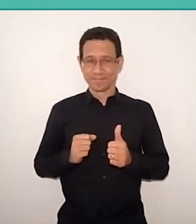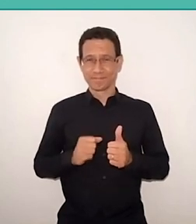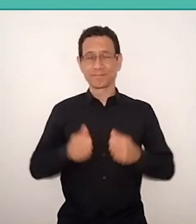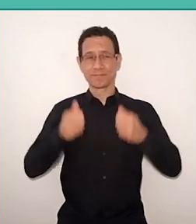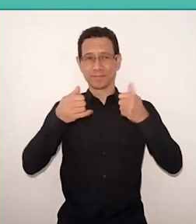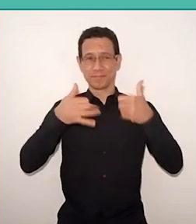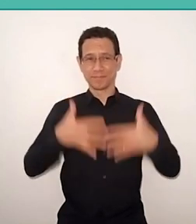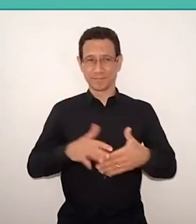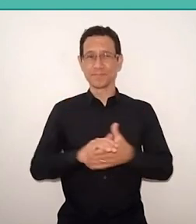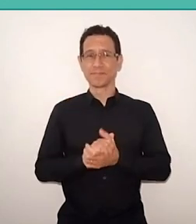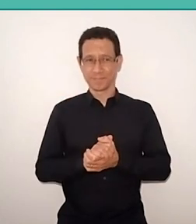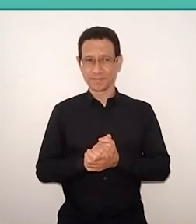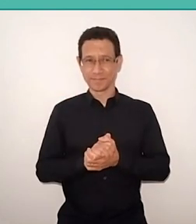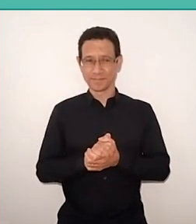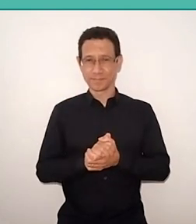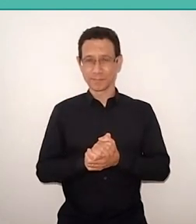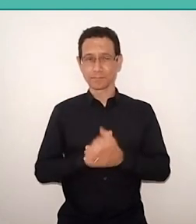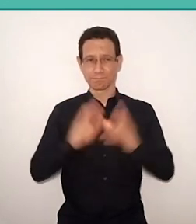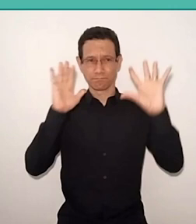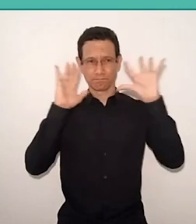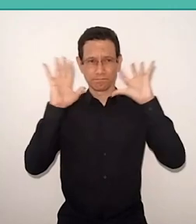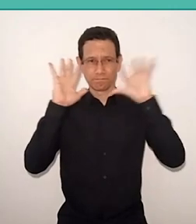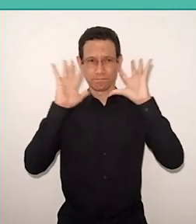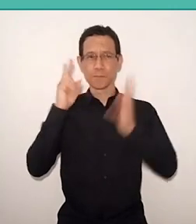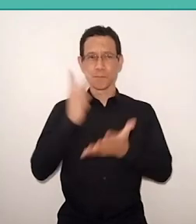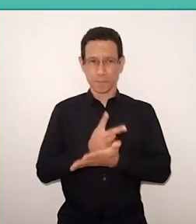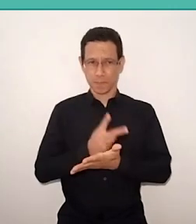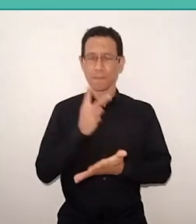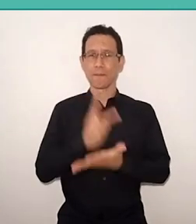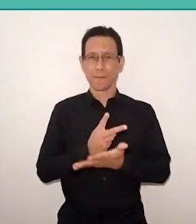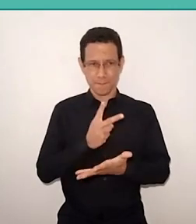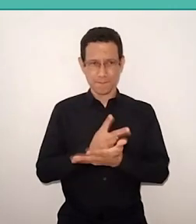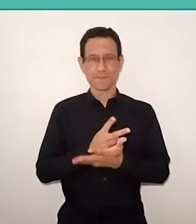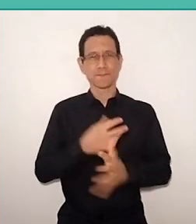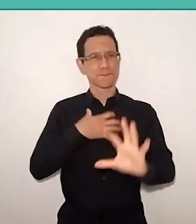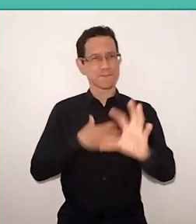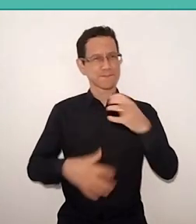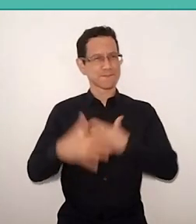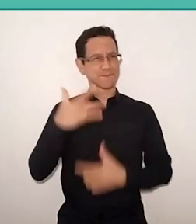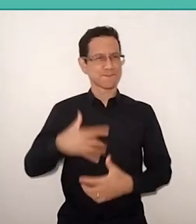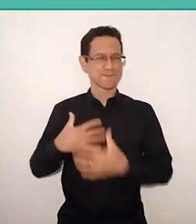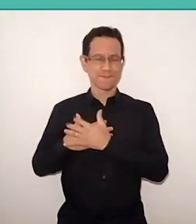that we wouldn't stop to think and to sympathize with everyone who has suffered and suffers